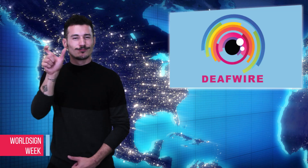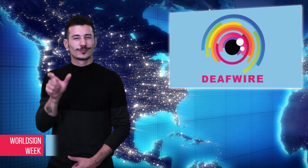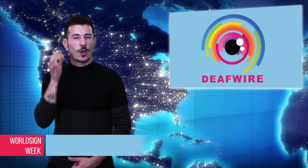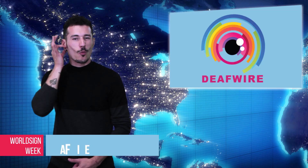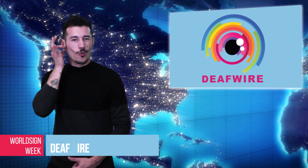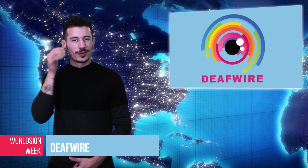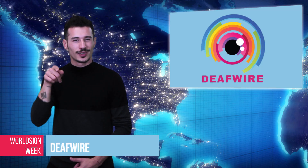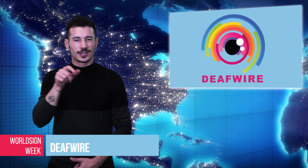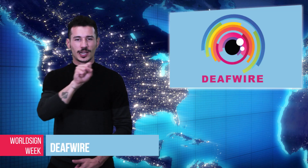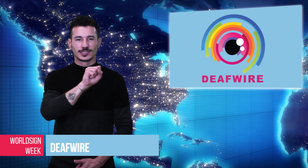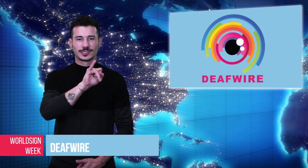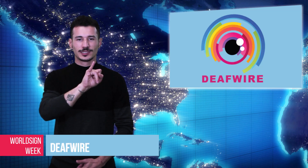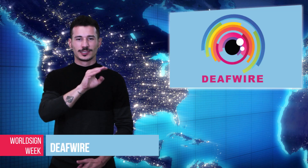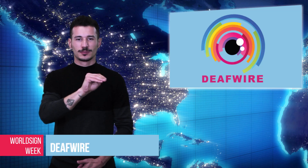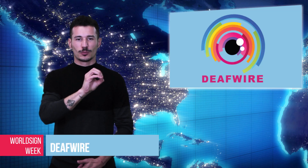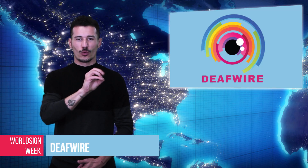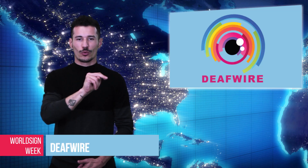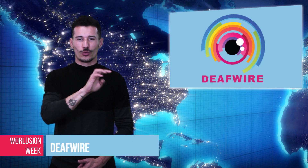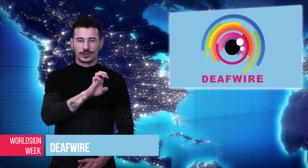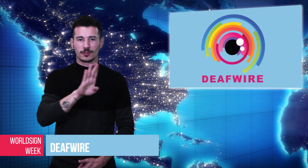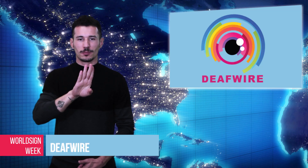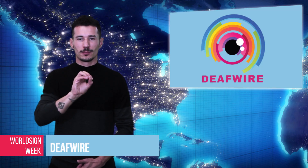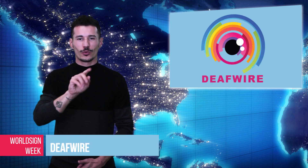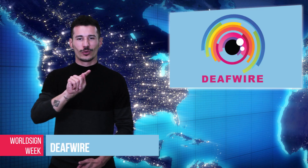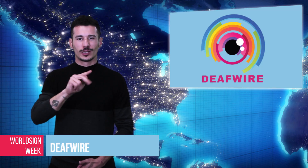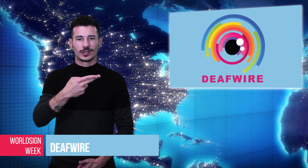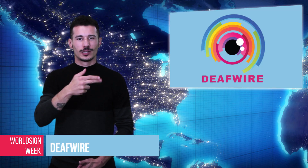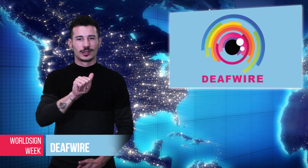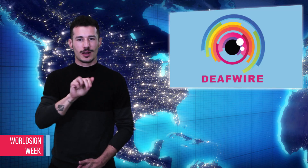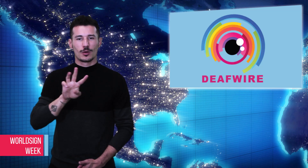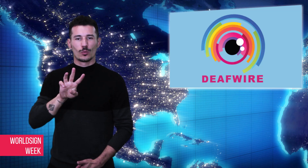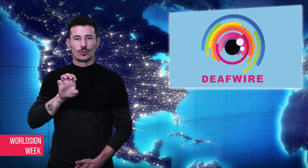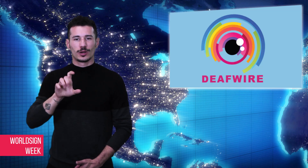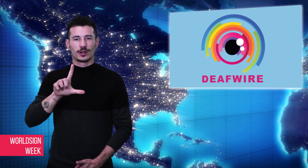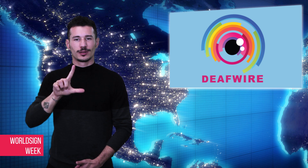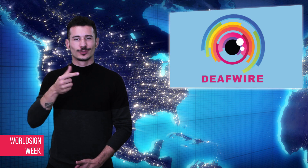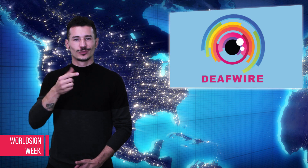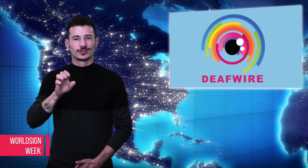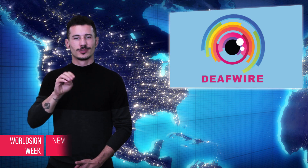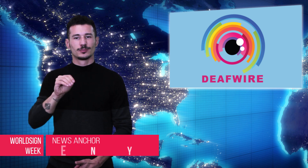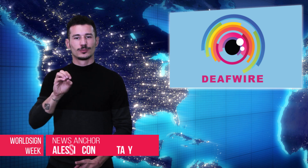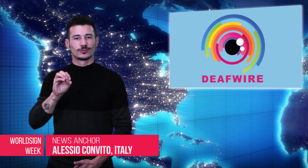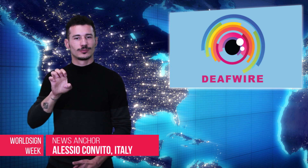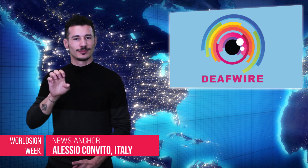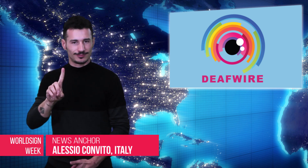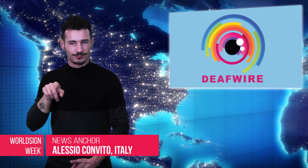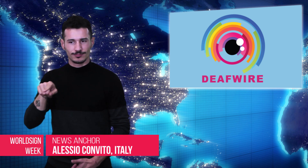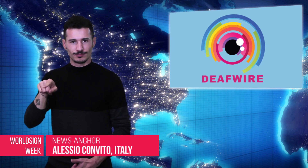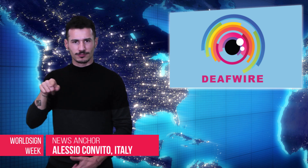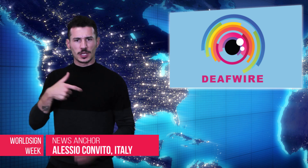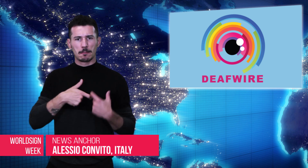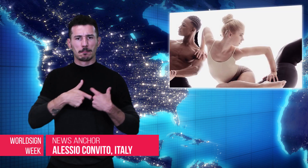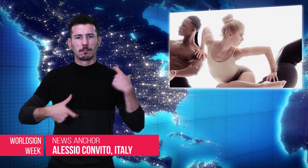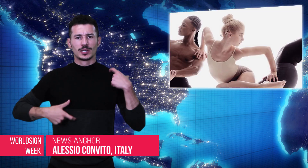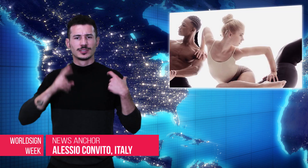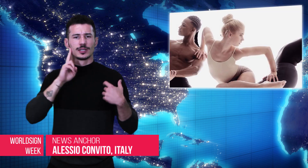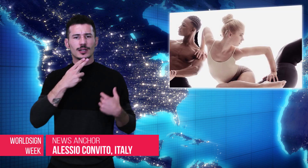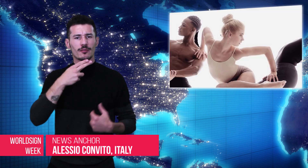Alessio: Simone Botha Welgemoed, 2012 Miss Deaf South Africa, had modeled